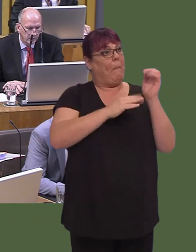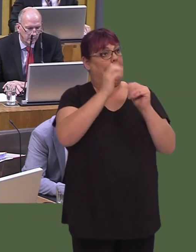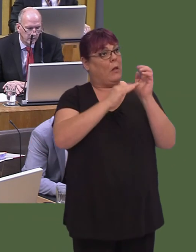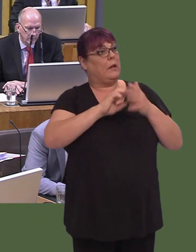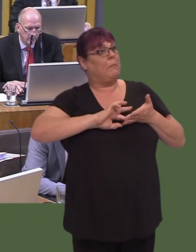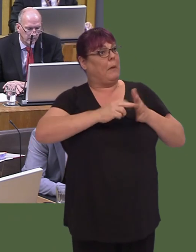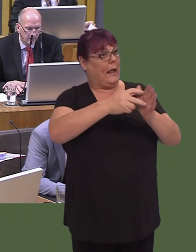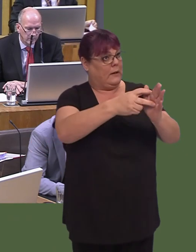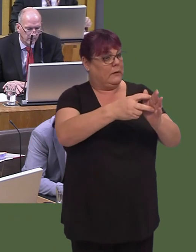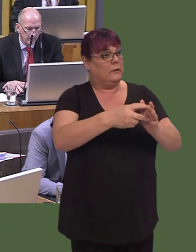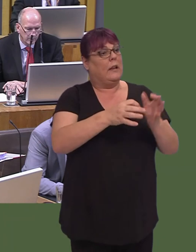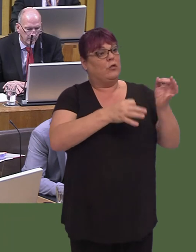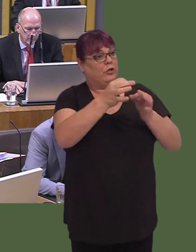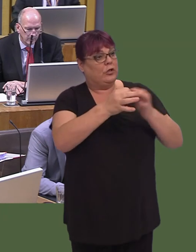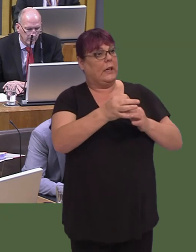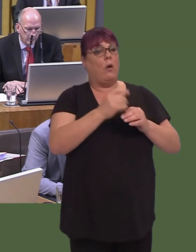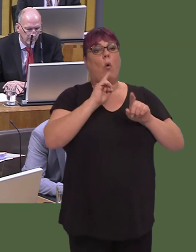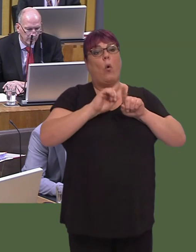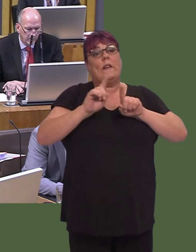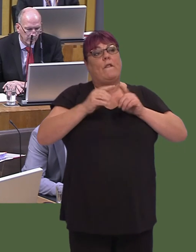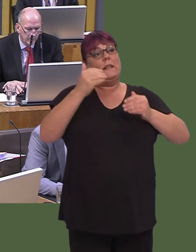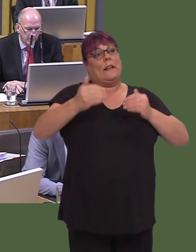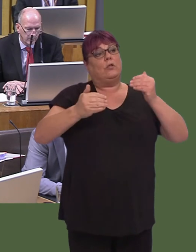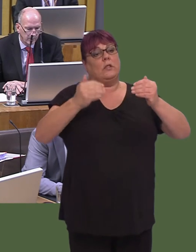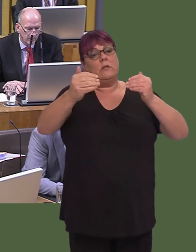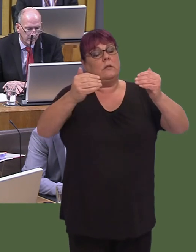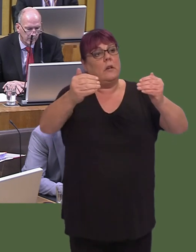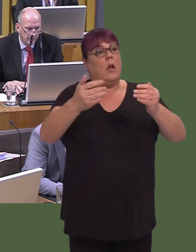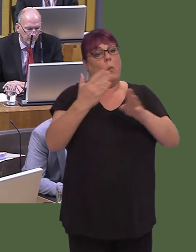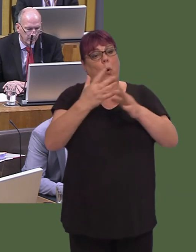They're all at different stages and we are working with them to increase the pace and scale of their plans.